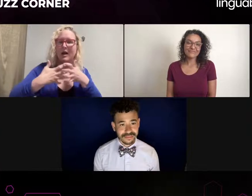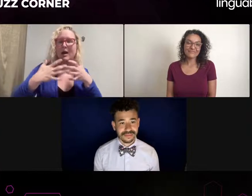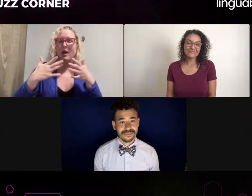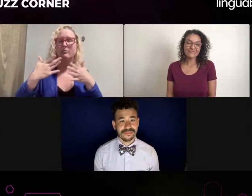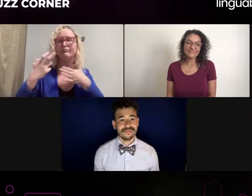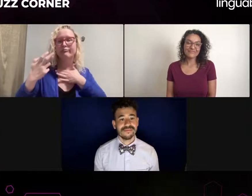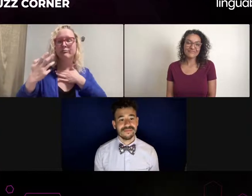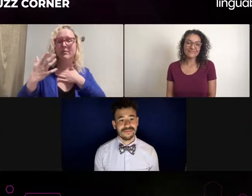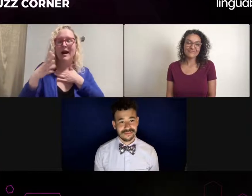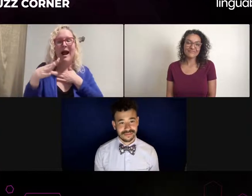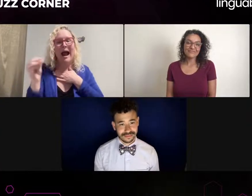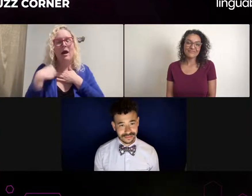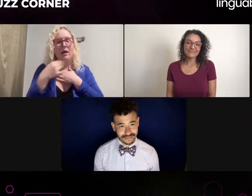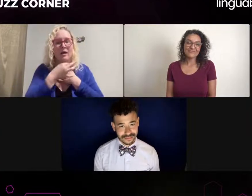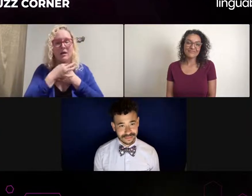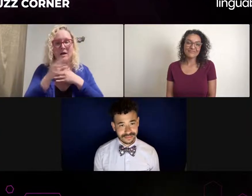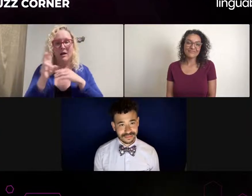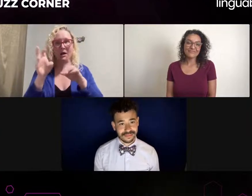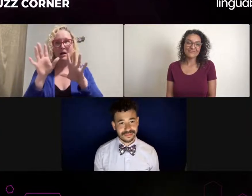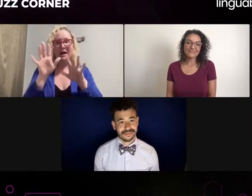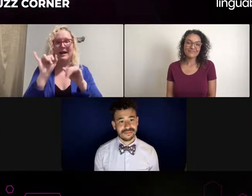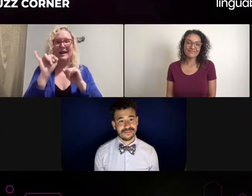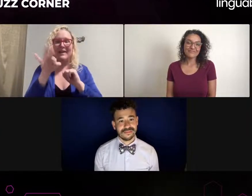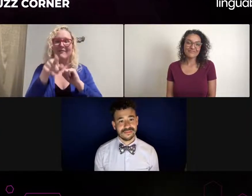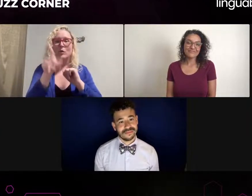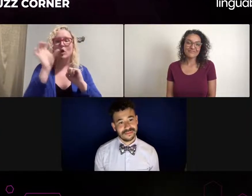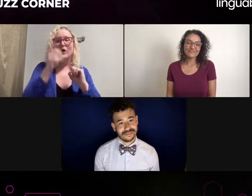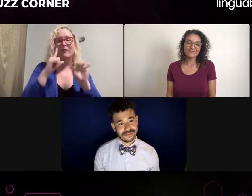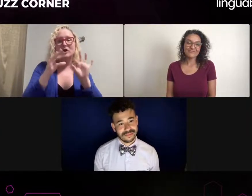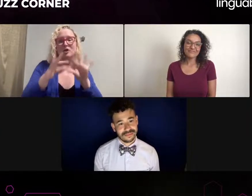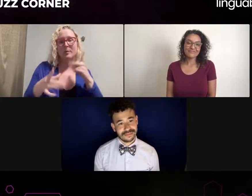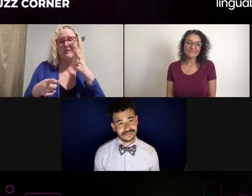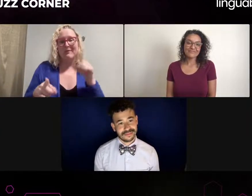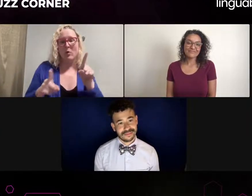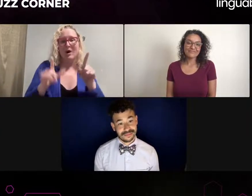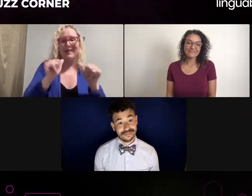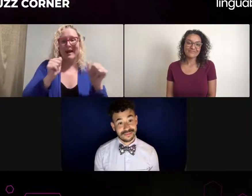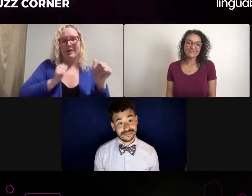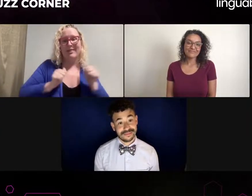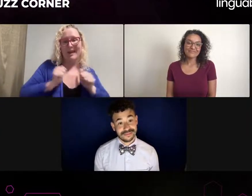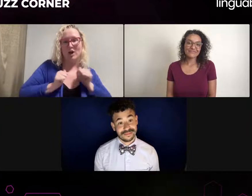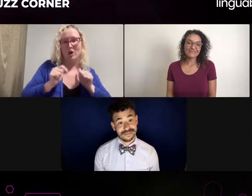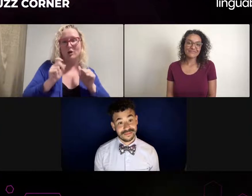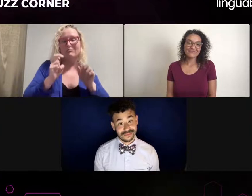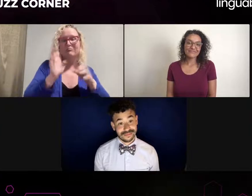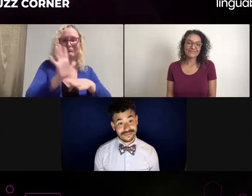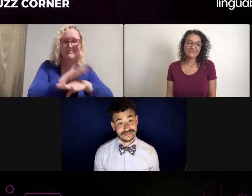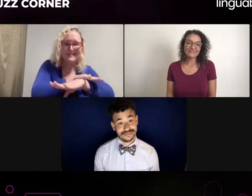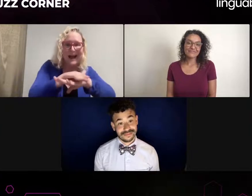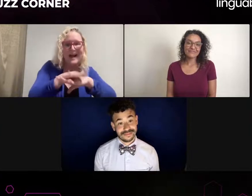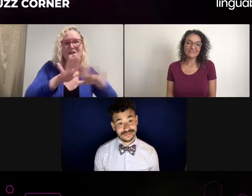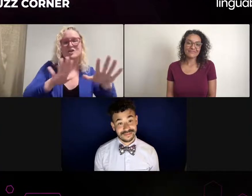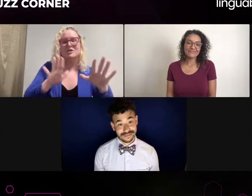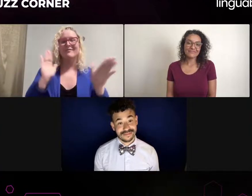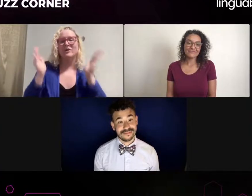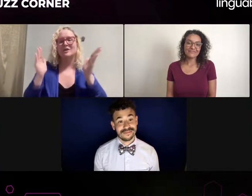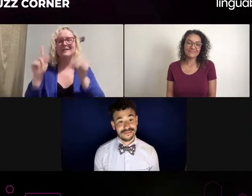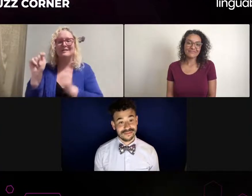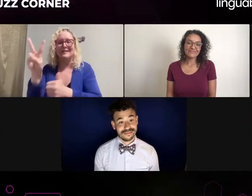You said stage more than movies, right? Live performance for you is where it's at and that experience in general.